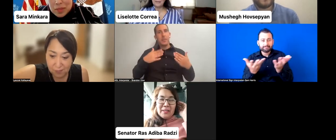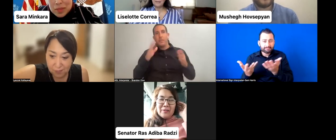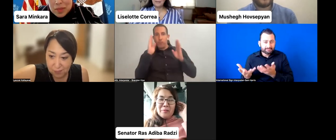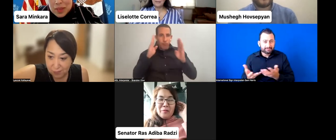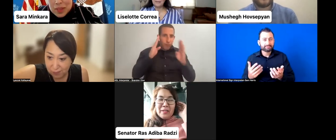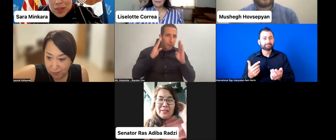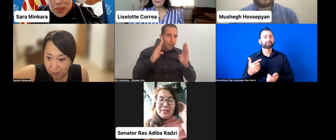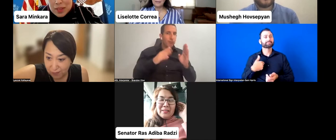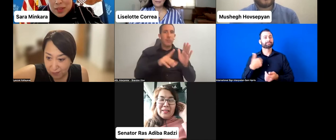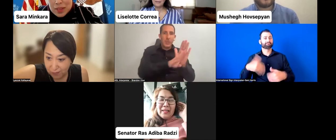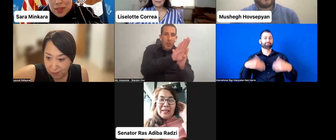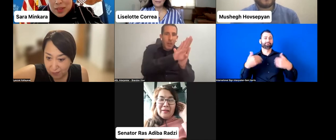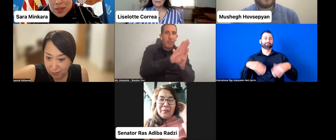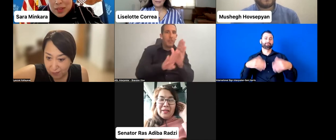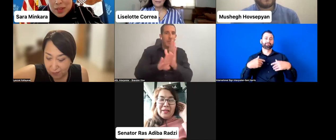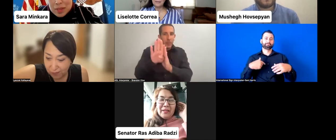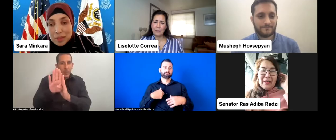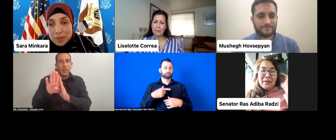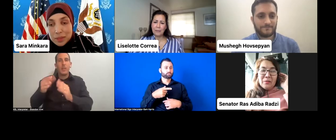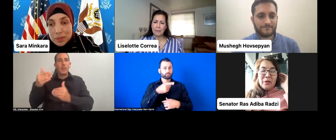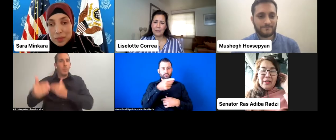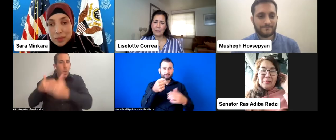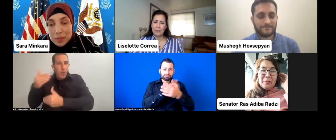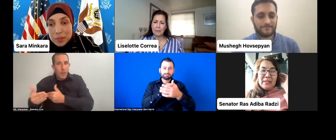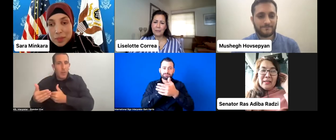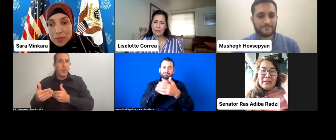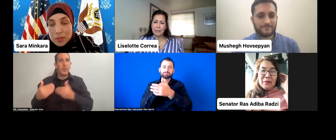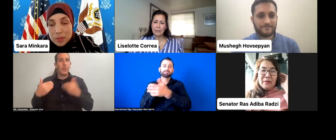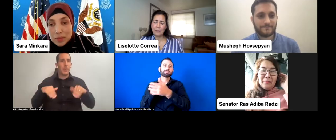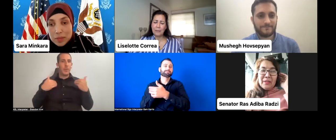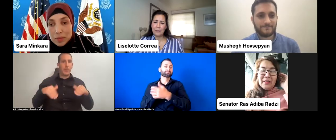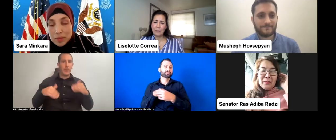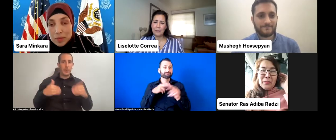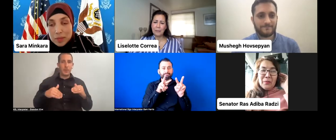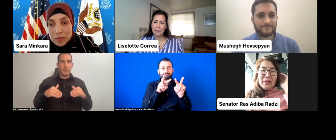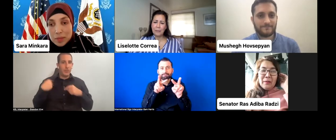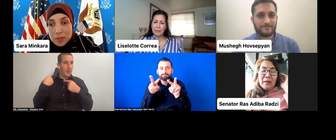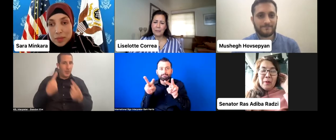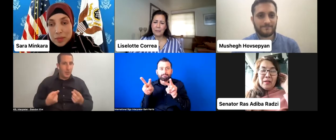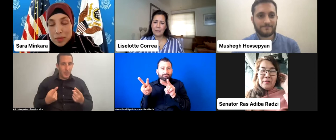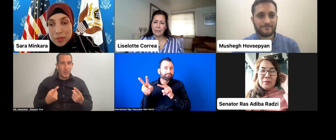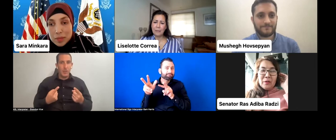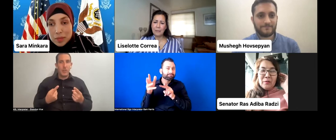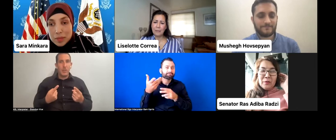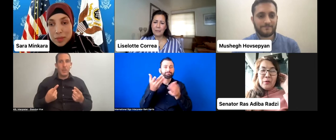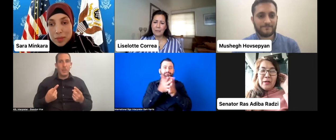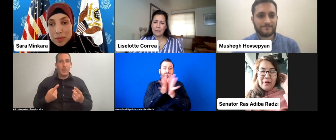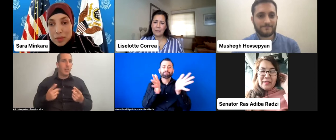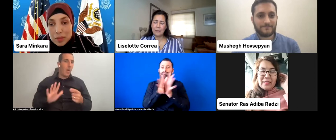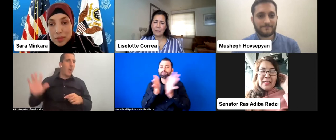the movement, and what has been done in all parts of the world with all our friends.